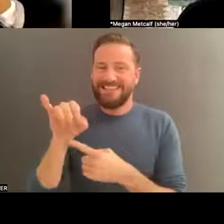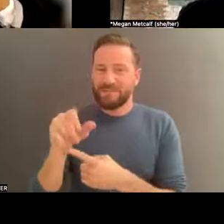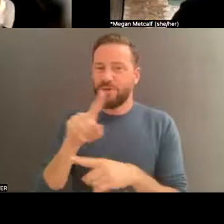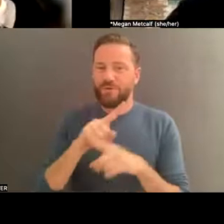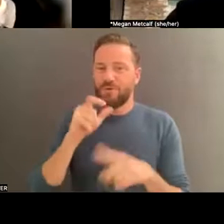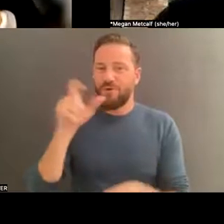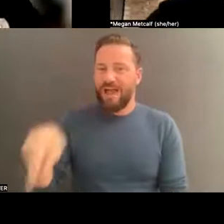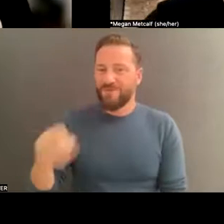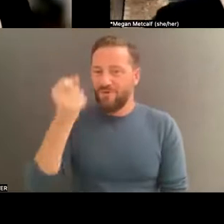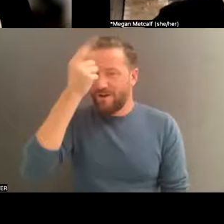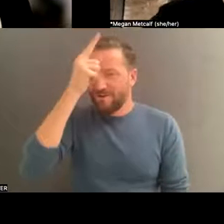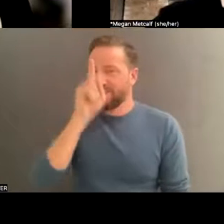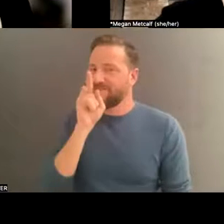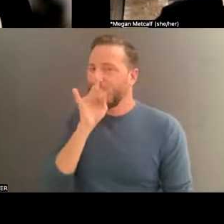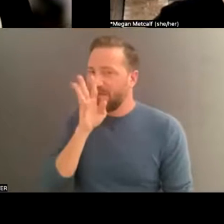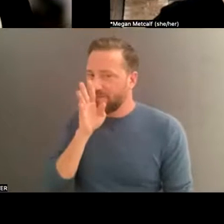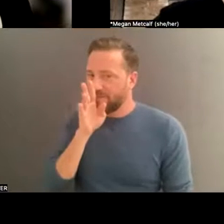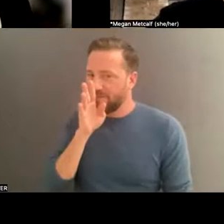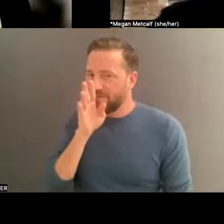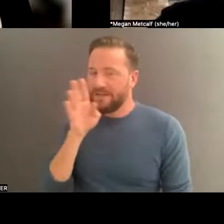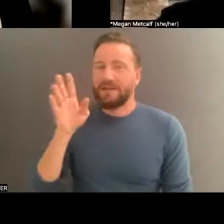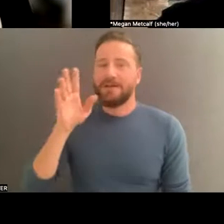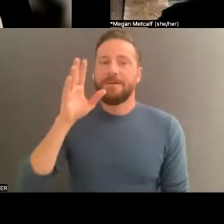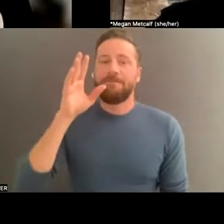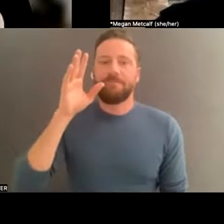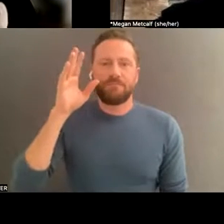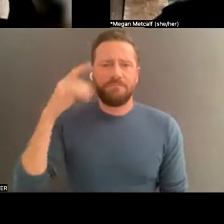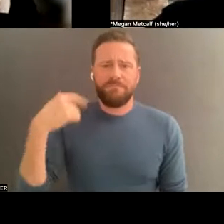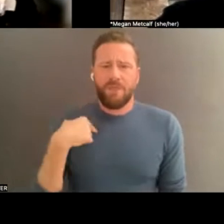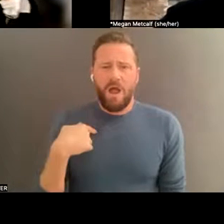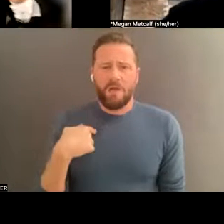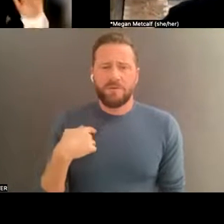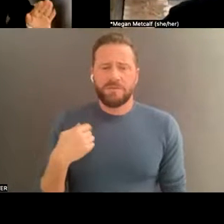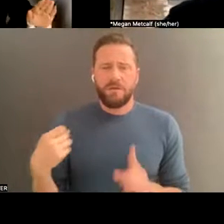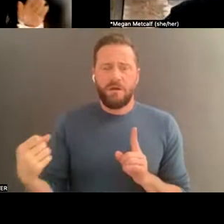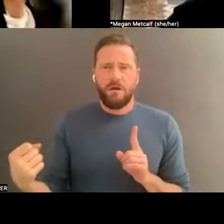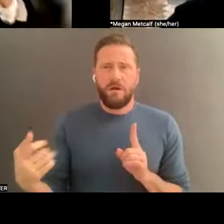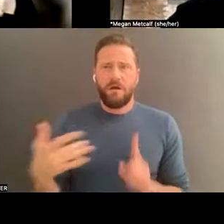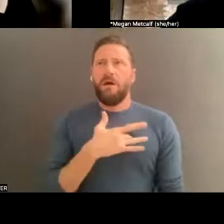speech. And I was so moved. Okay, I didn't get paid a cent and I kind of like, oh,